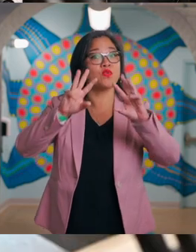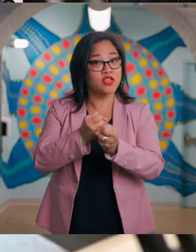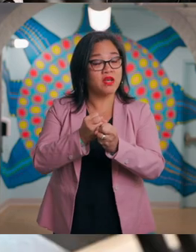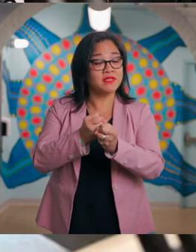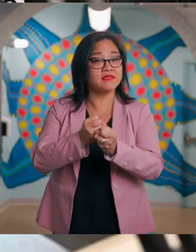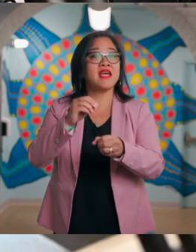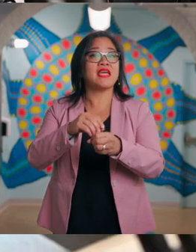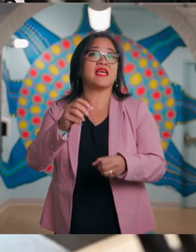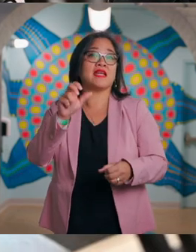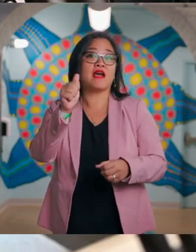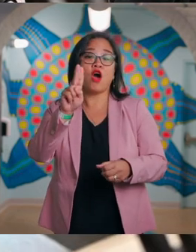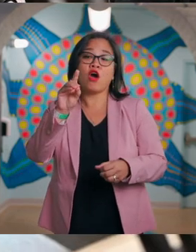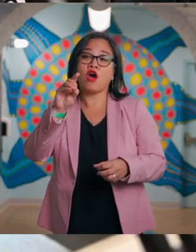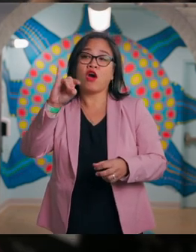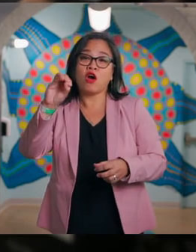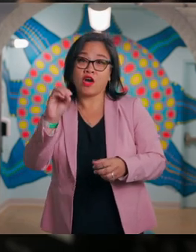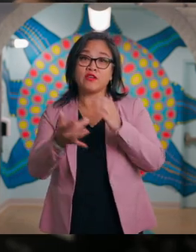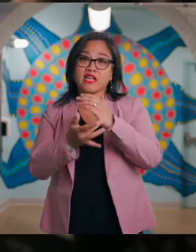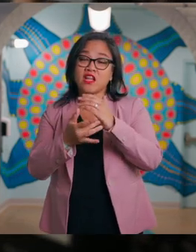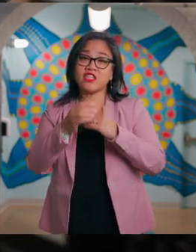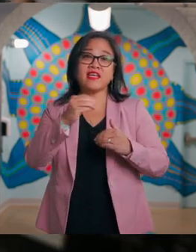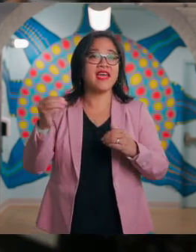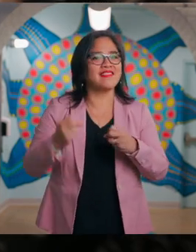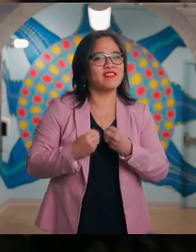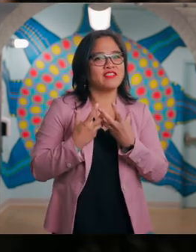and provides youth workshops and audio technology and self-expression.